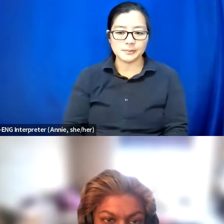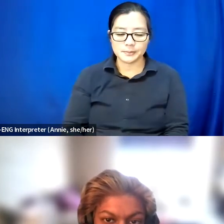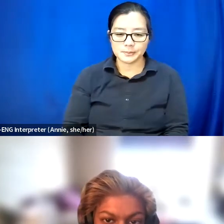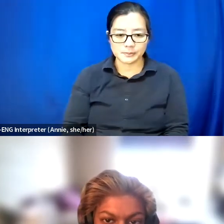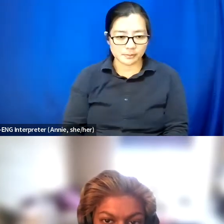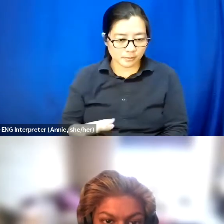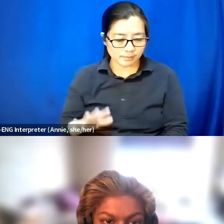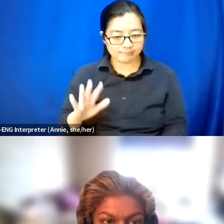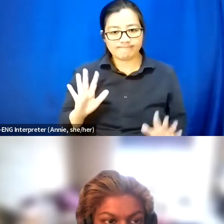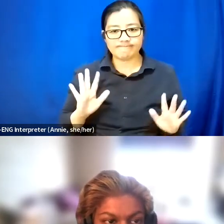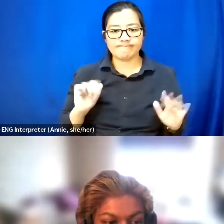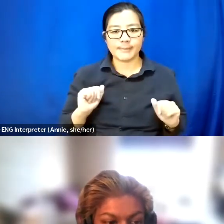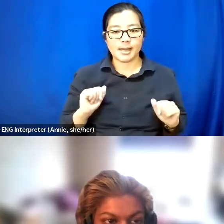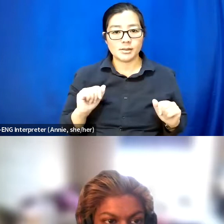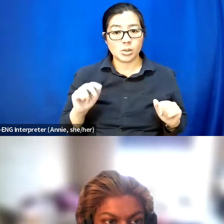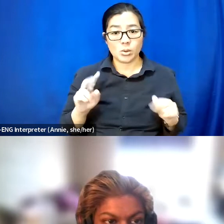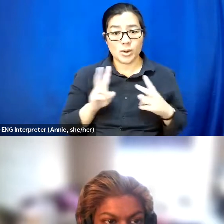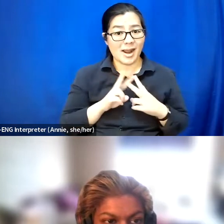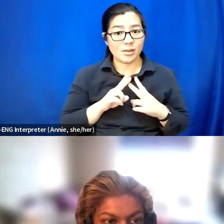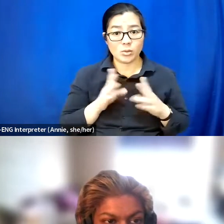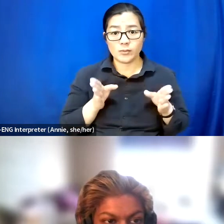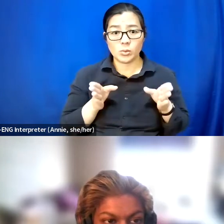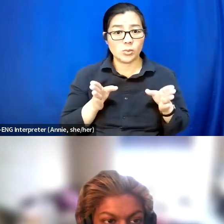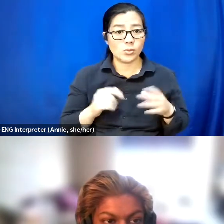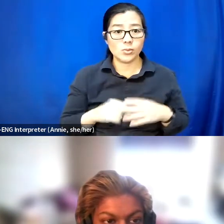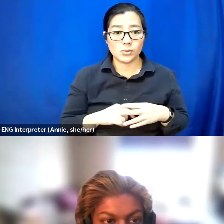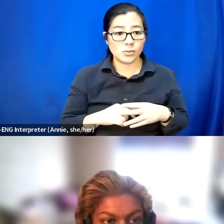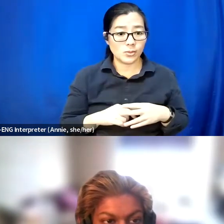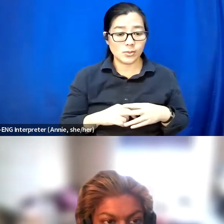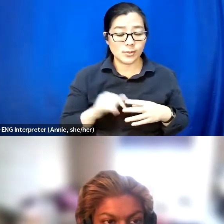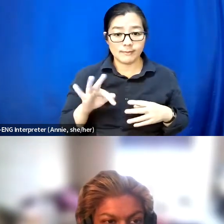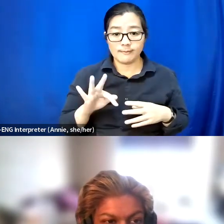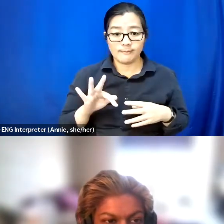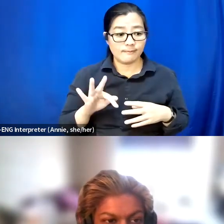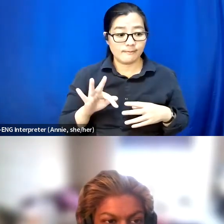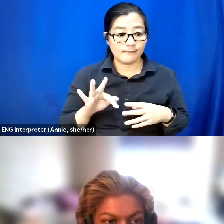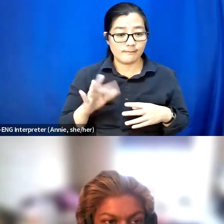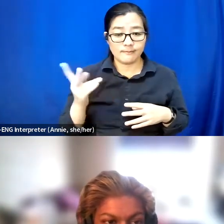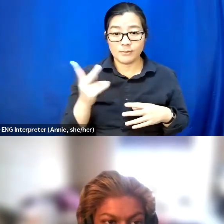Yeah. Either of you -- I don't know if you all have any disabled nightclubs that you know of,